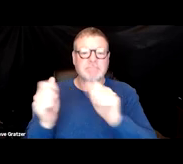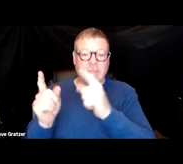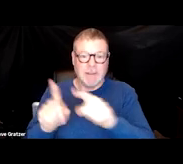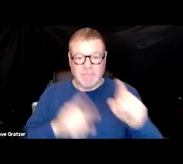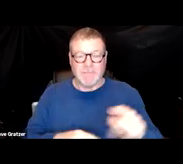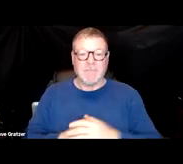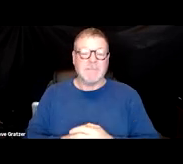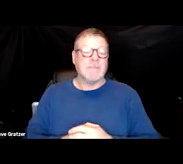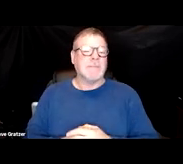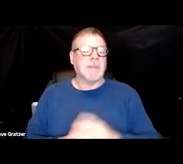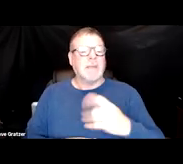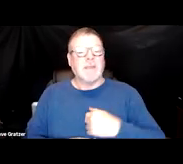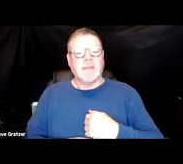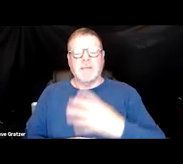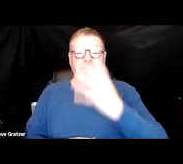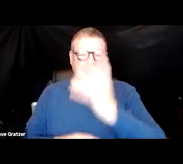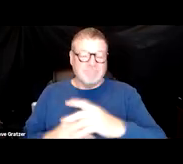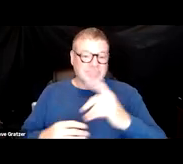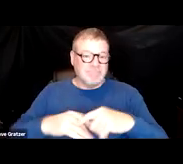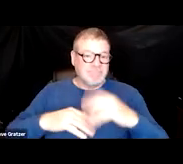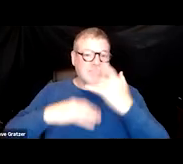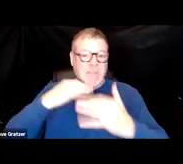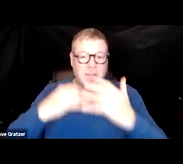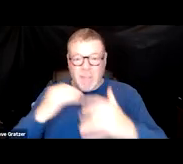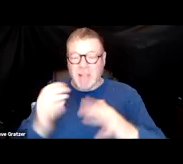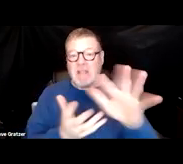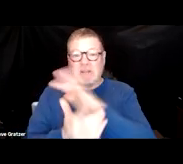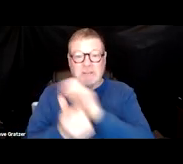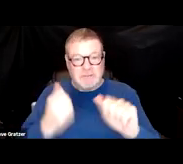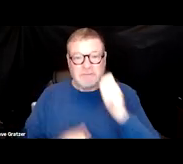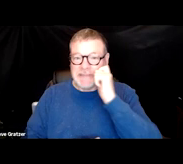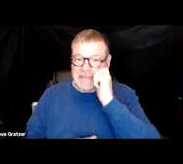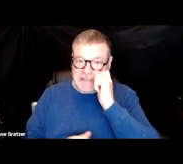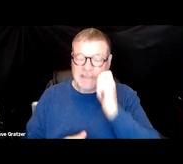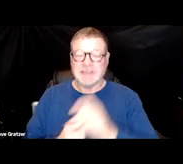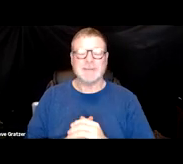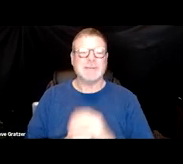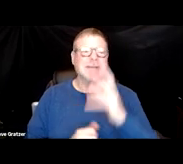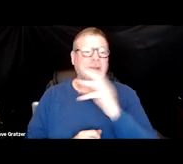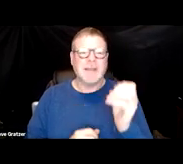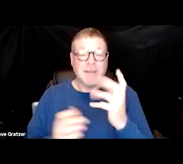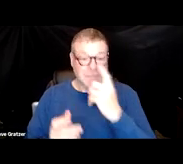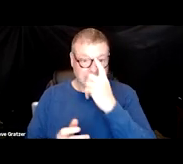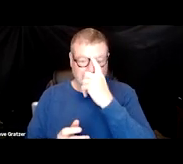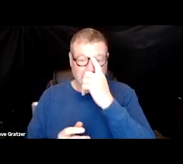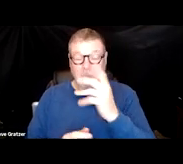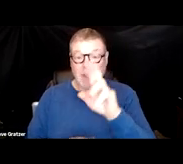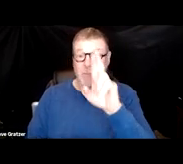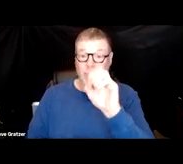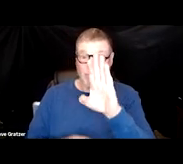You get leaky vessels, you get destruction of the tissues and you know, and Rob's story's very classic